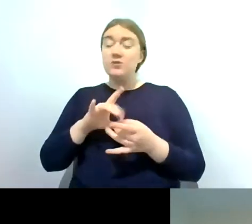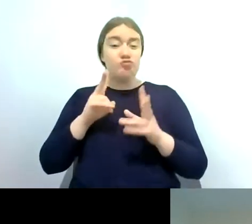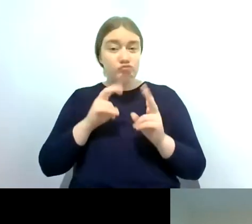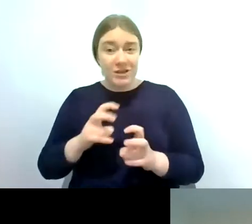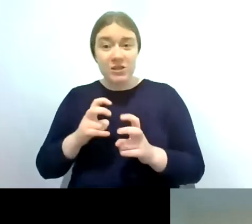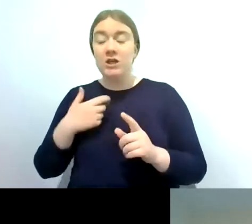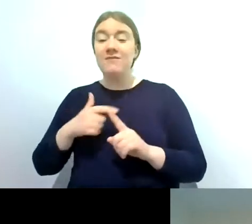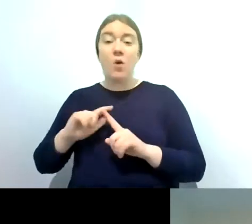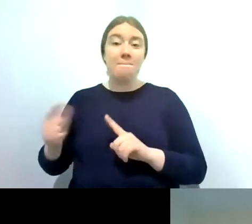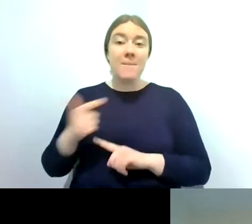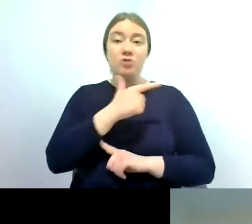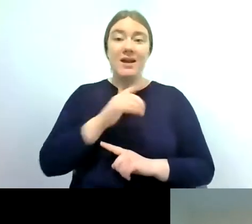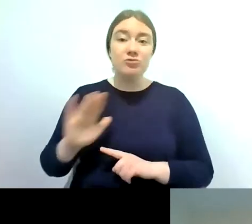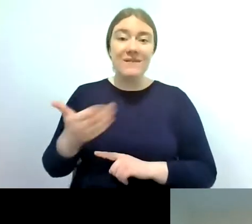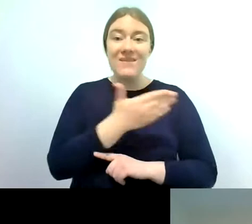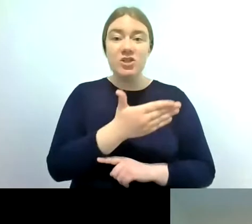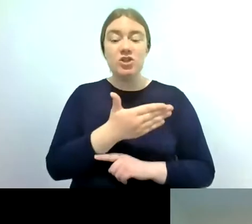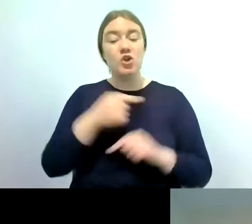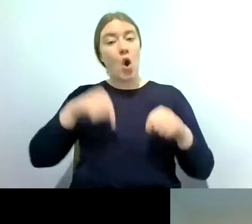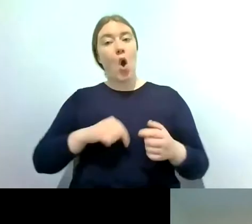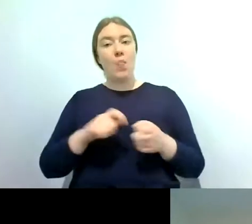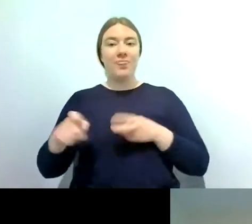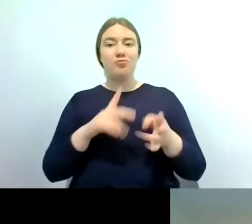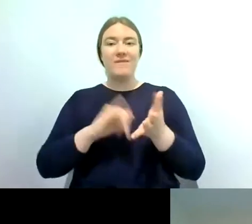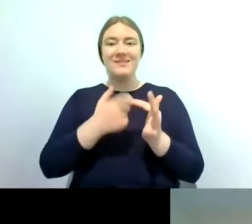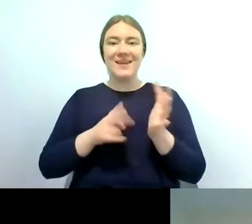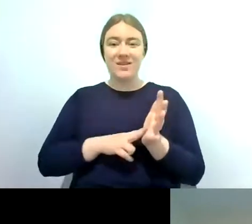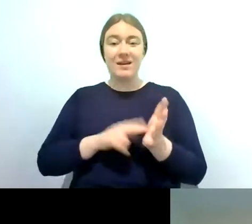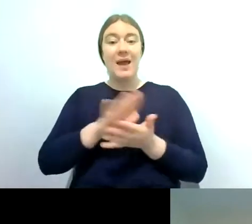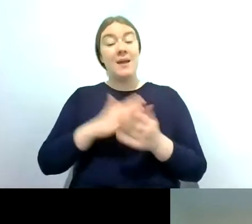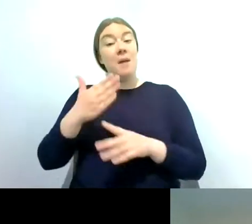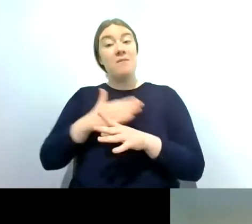fish that's happened on the river severn as well so before the end of the talk i will post links